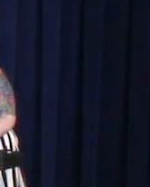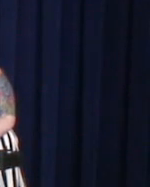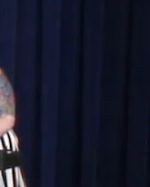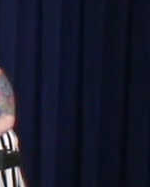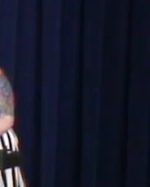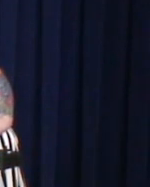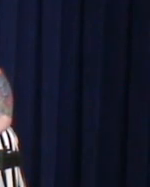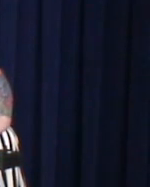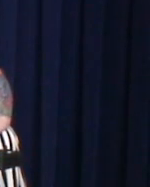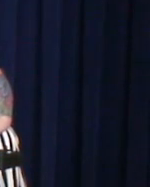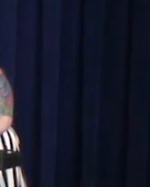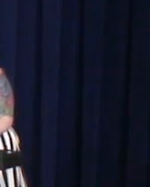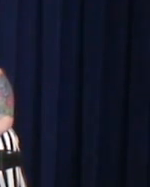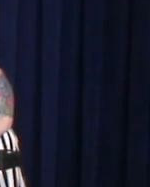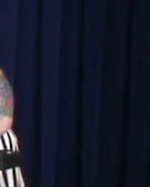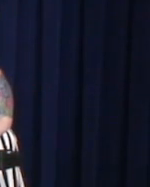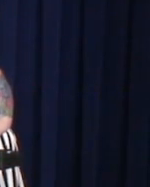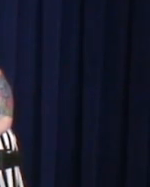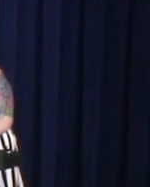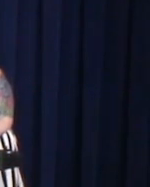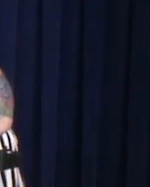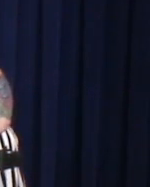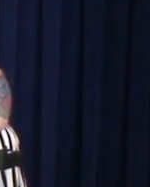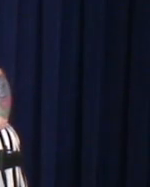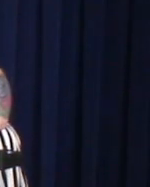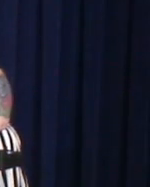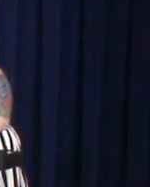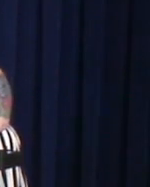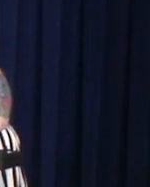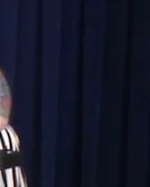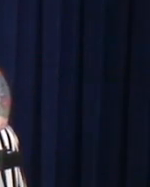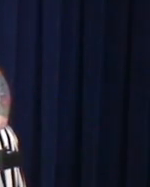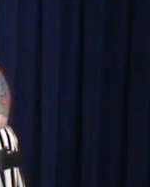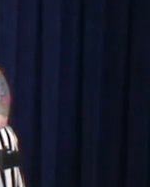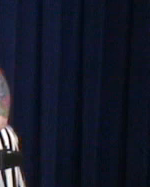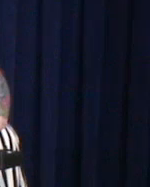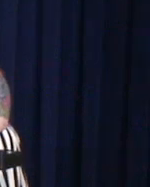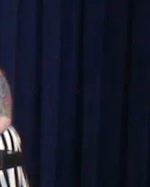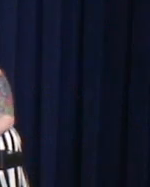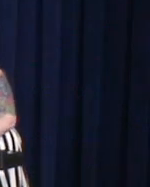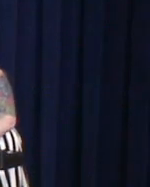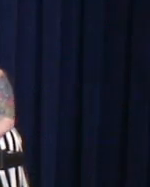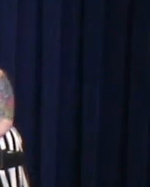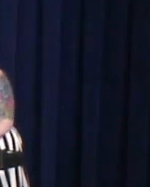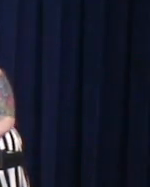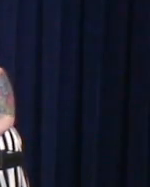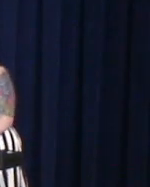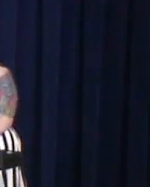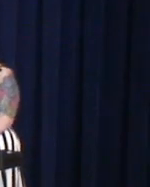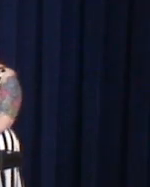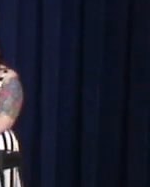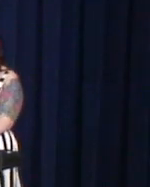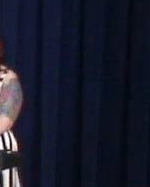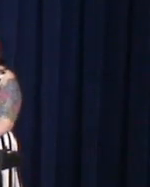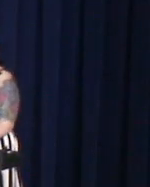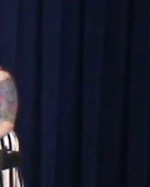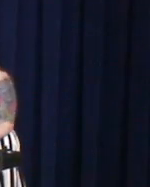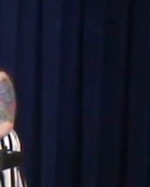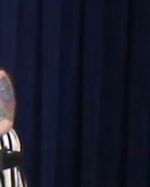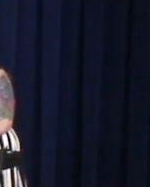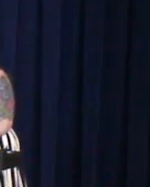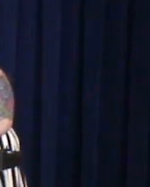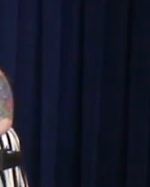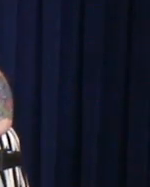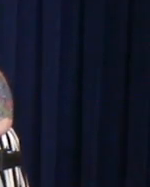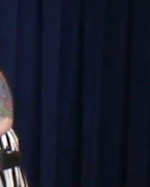Even if I wanted to.